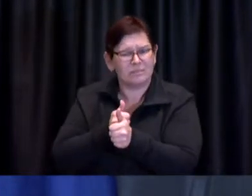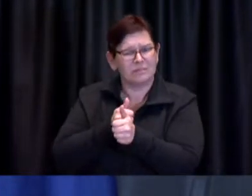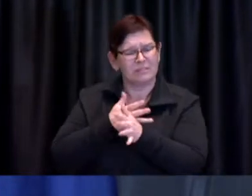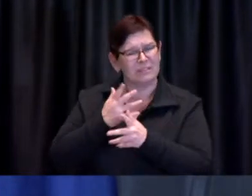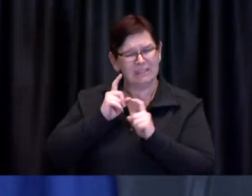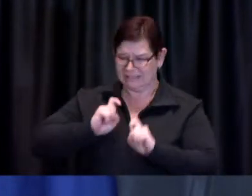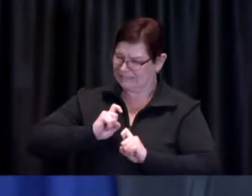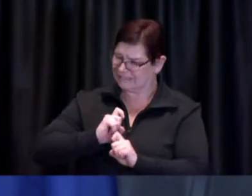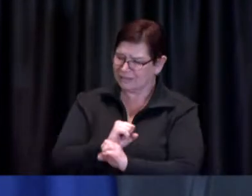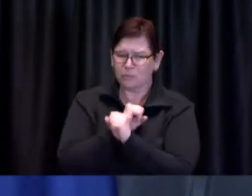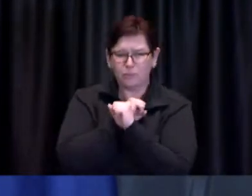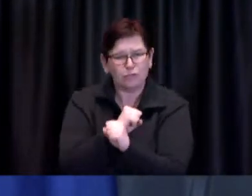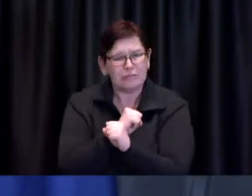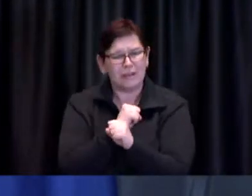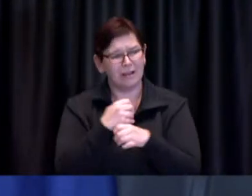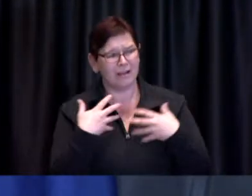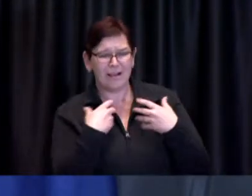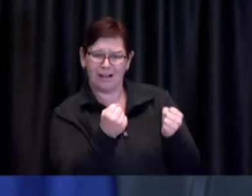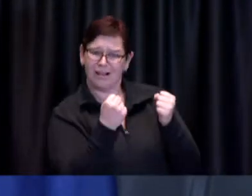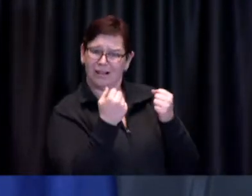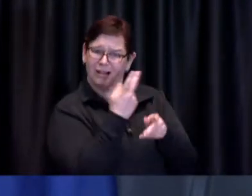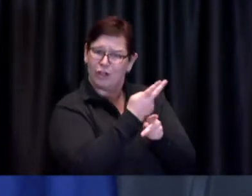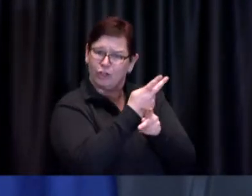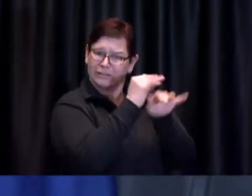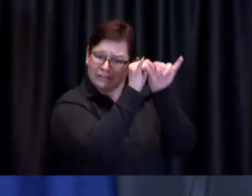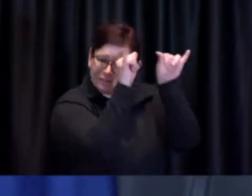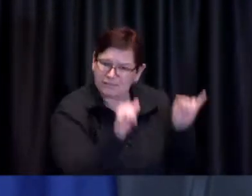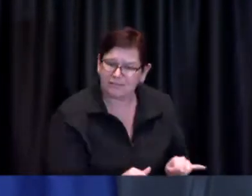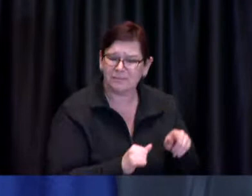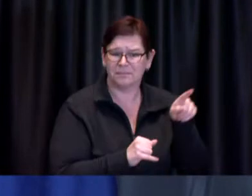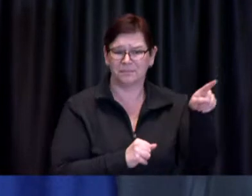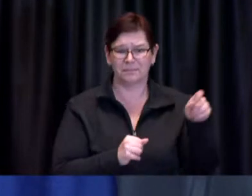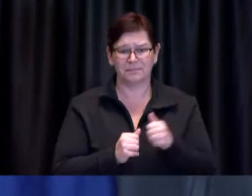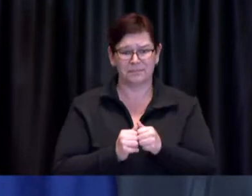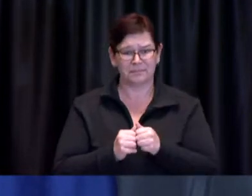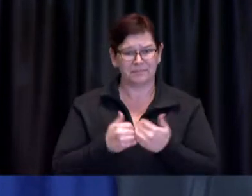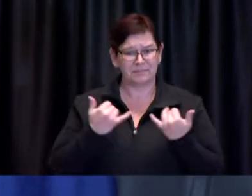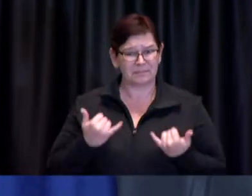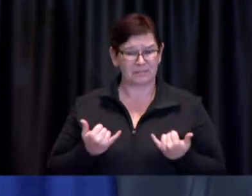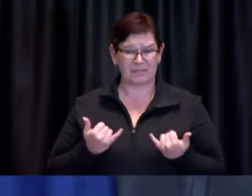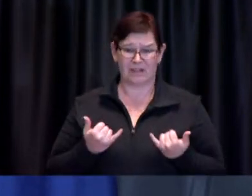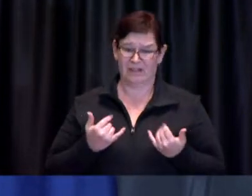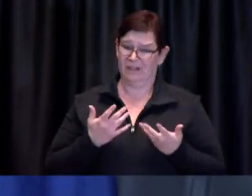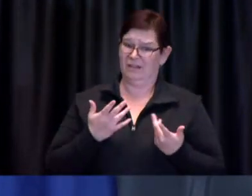Within the past hour we heard a significant announcement from the Province concerning schools.